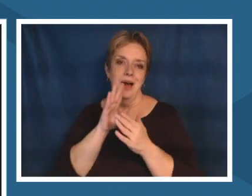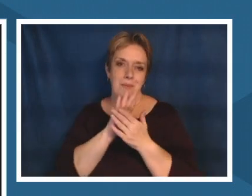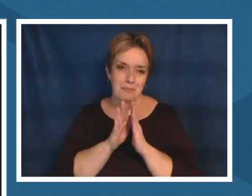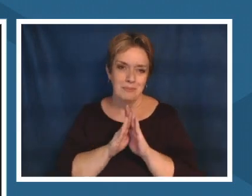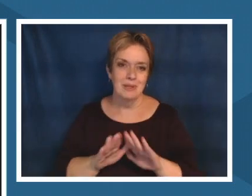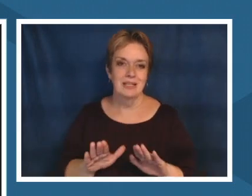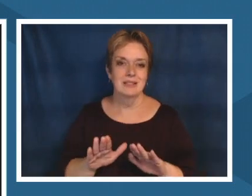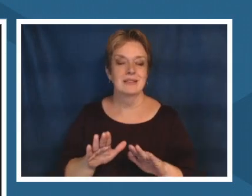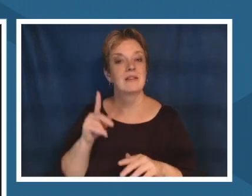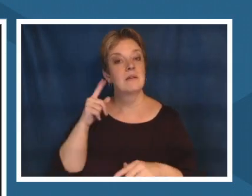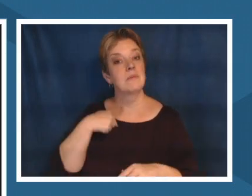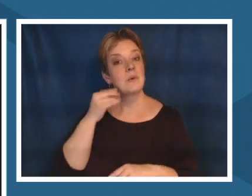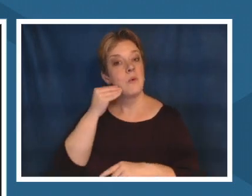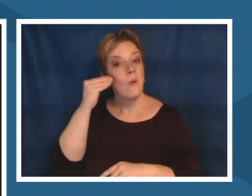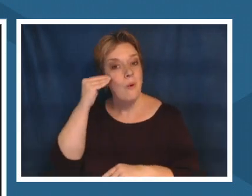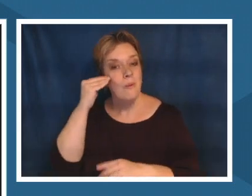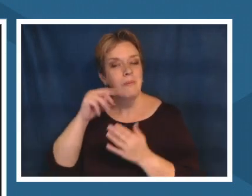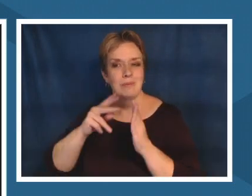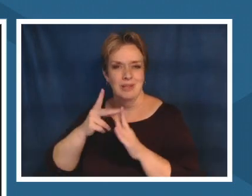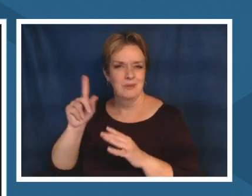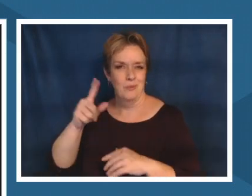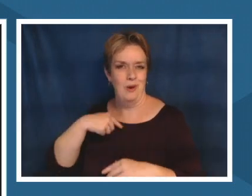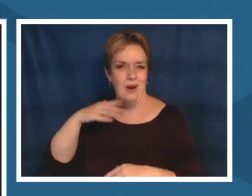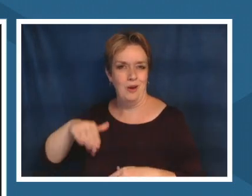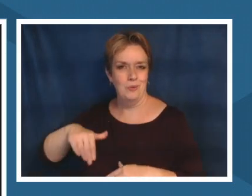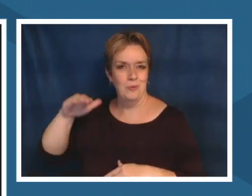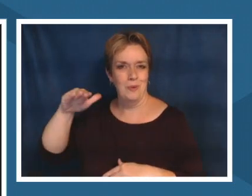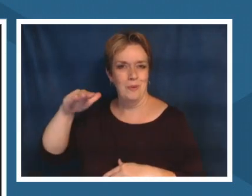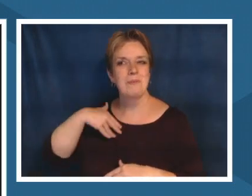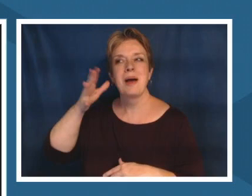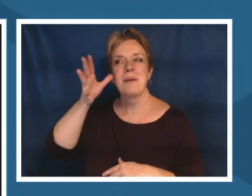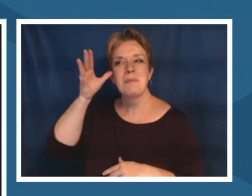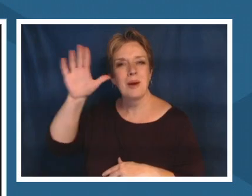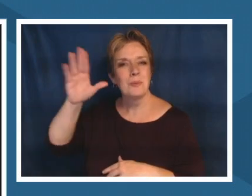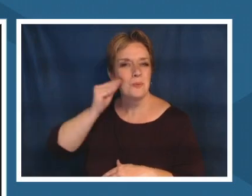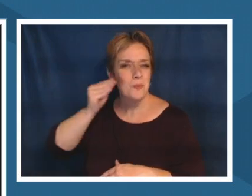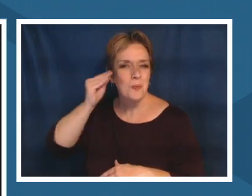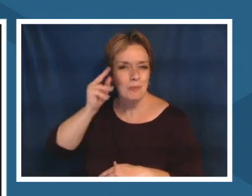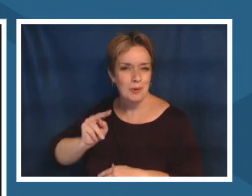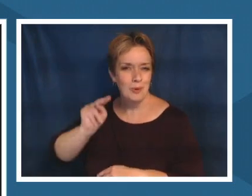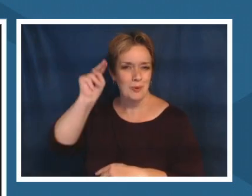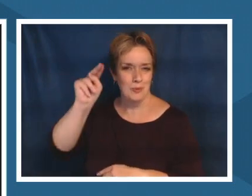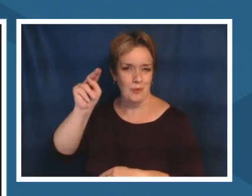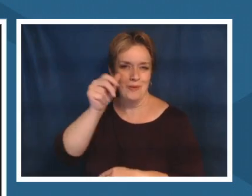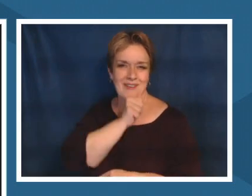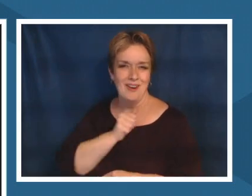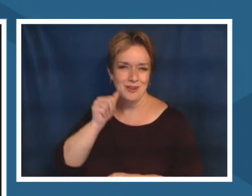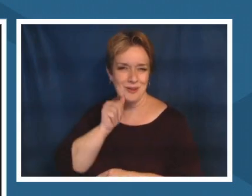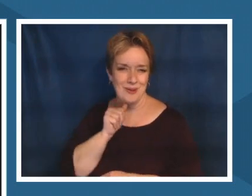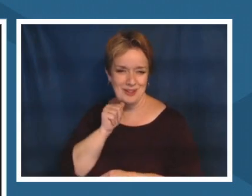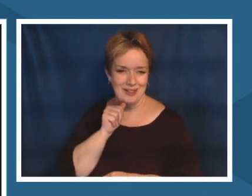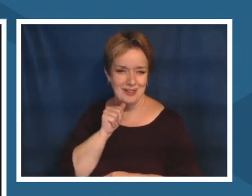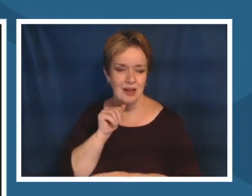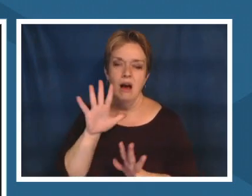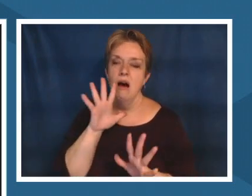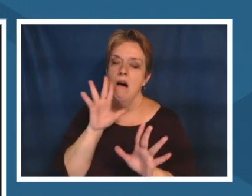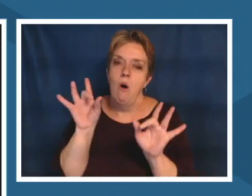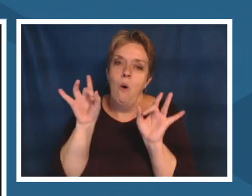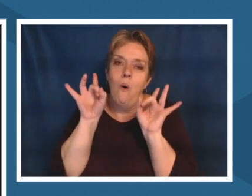where i grew up in my parents home in northern arizona i get the worst cell reception so i